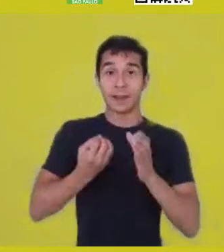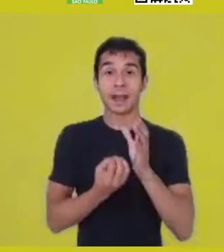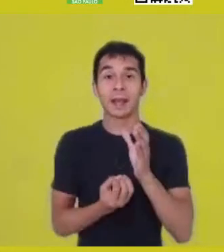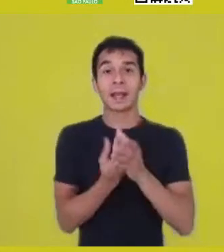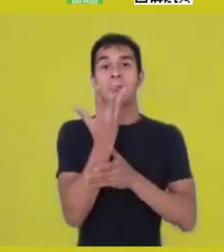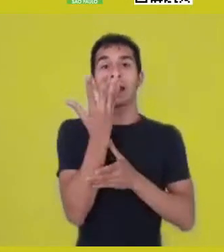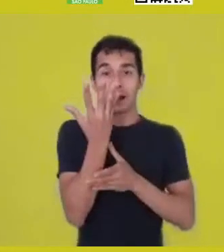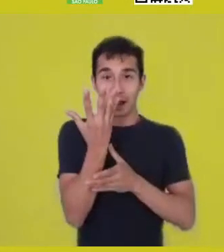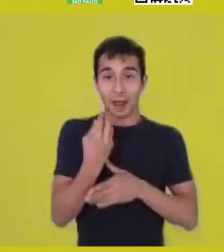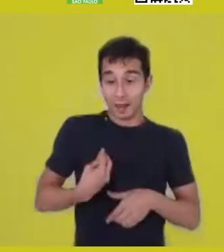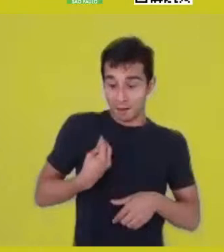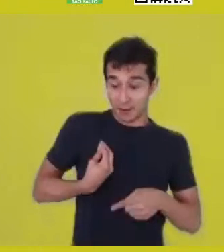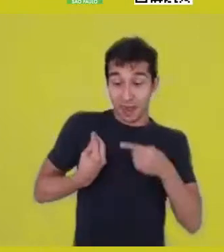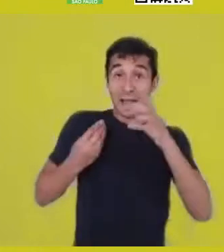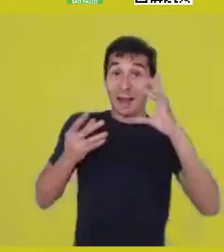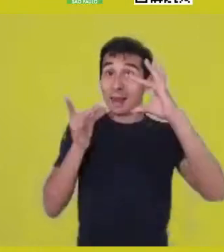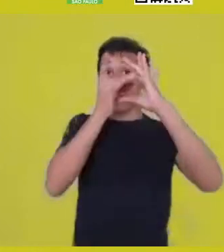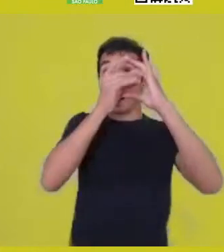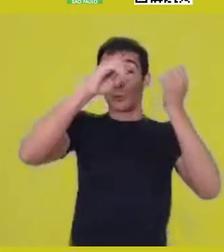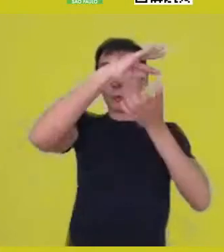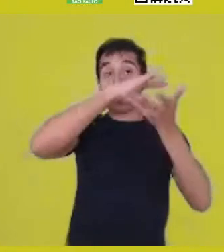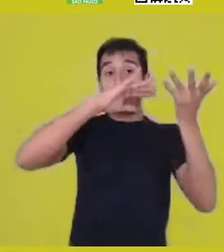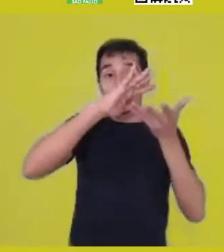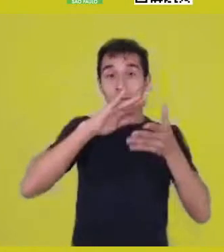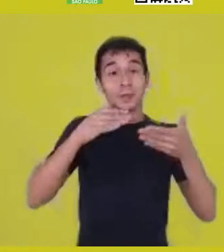so they become a matripower, they matripotentialize.